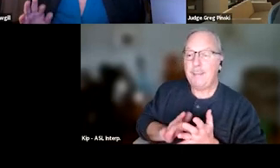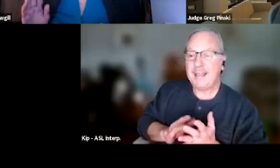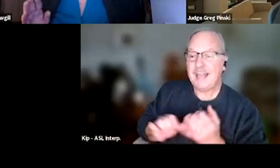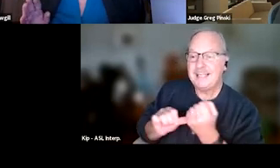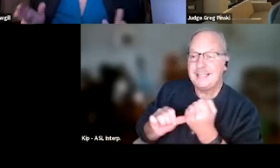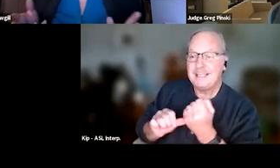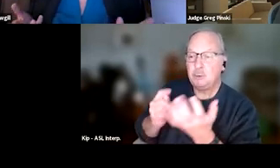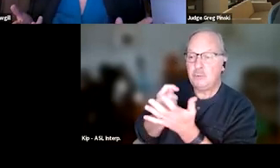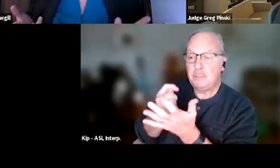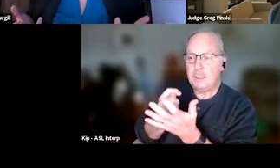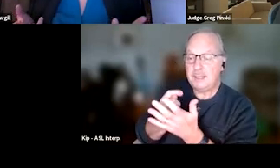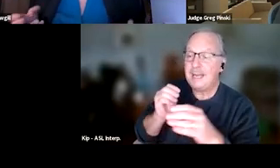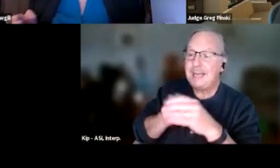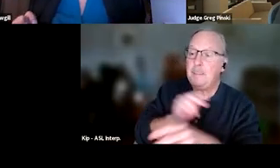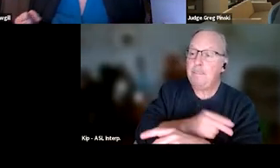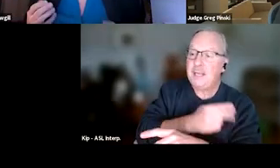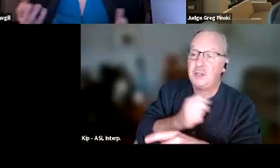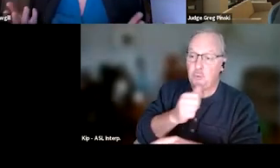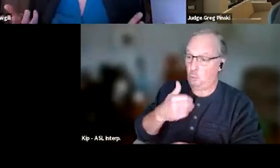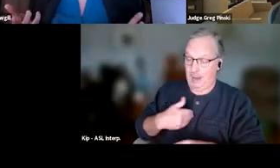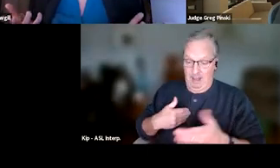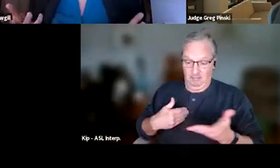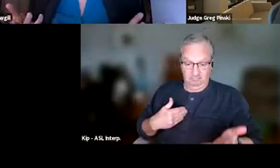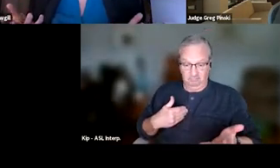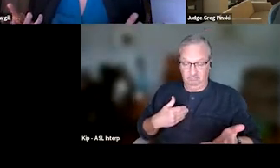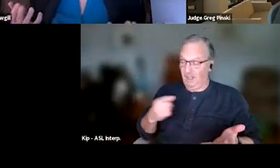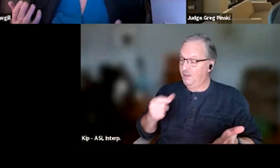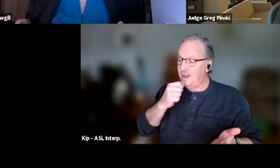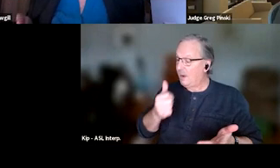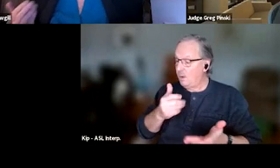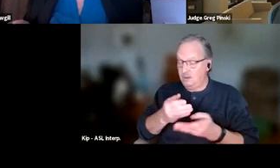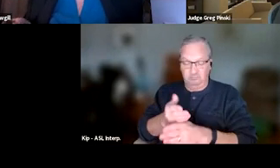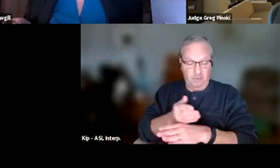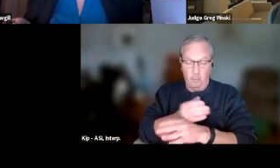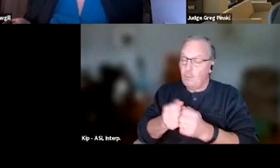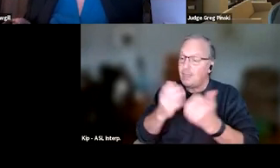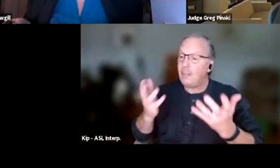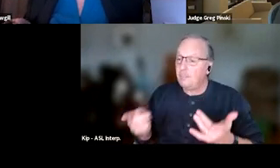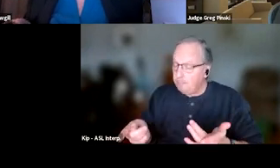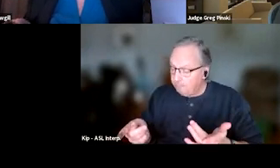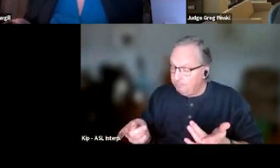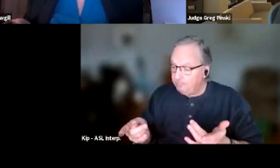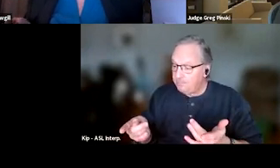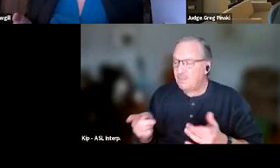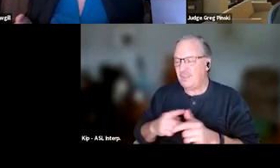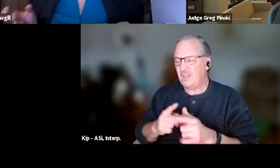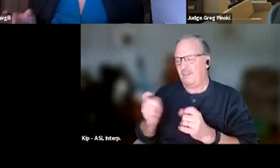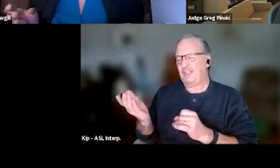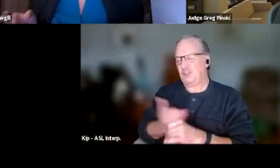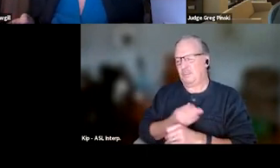they need inpatient, and you don't have those things, and they're not gonna get better without 'em. And so eventually, you have to terminate 'em from the program. Well, you wanna make sure